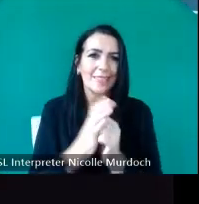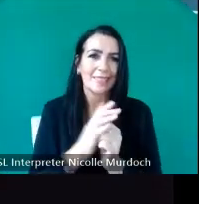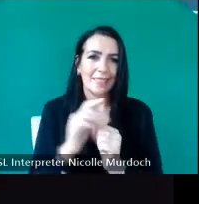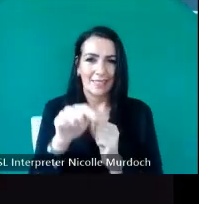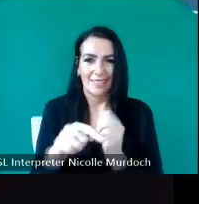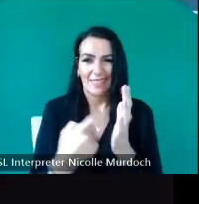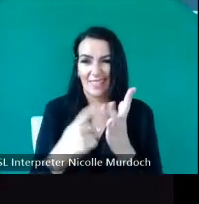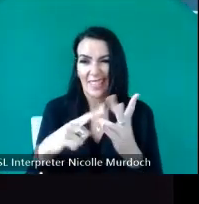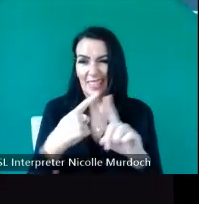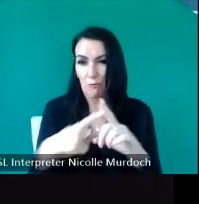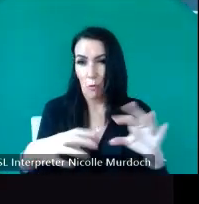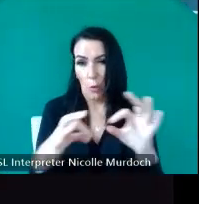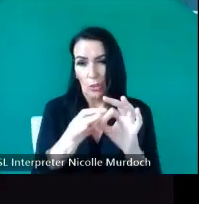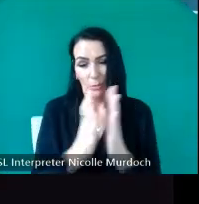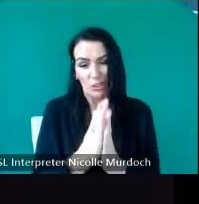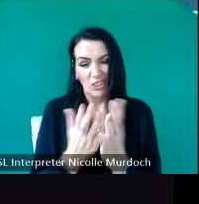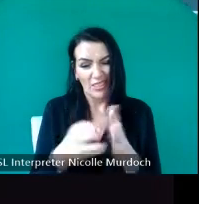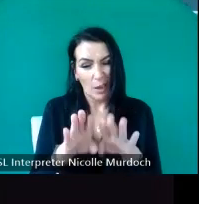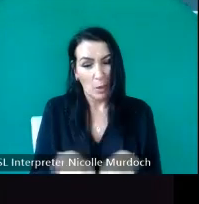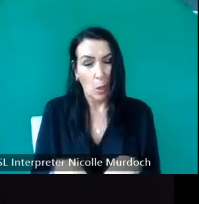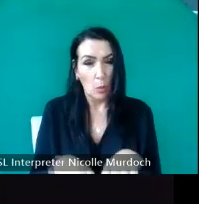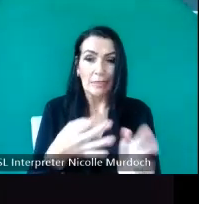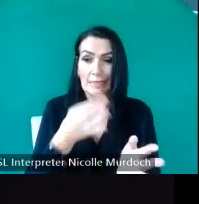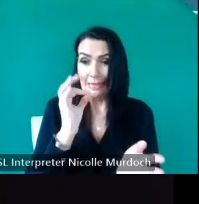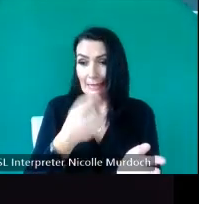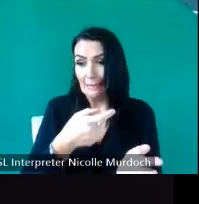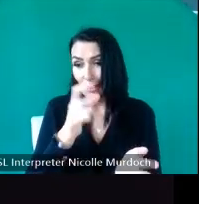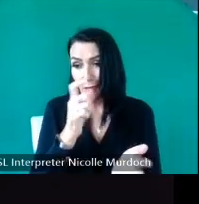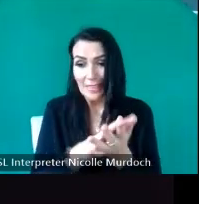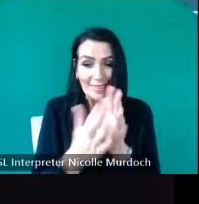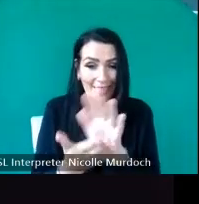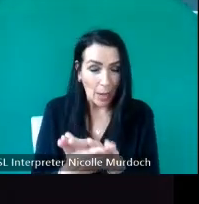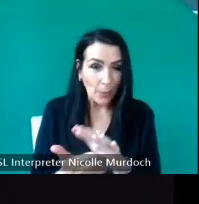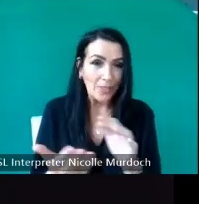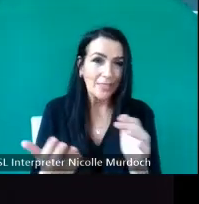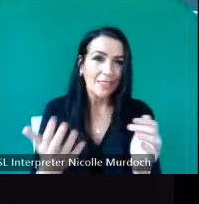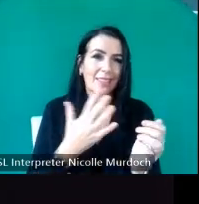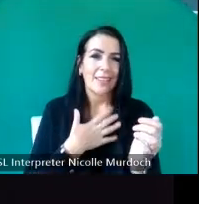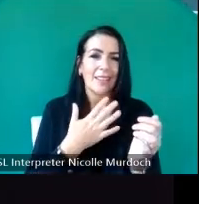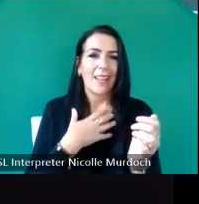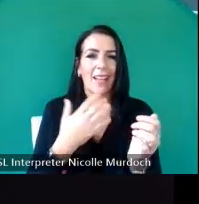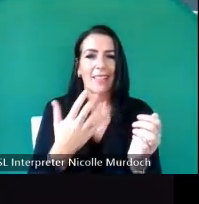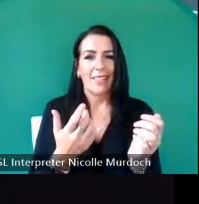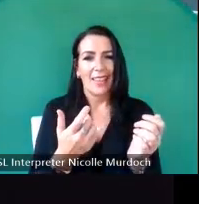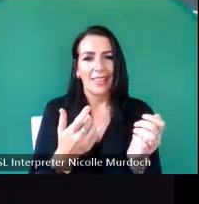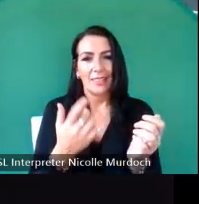now closed and so tea coffee sandwiches and I like to check that there are toilets as well